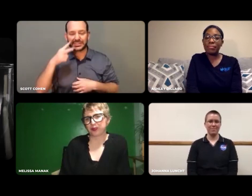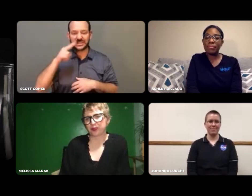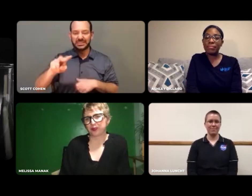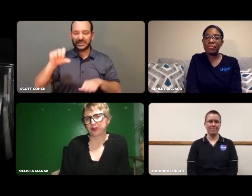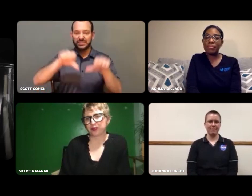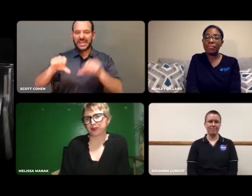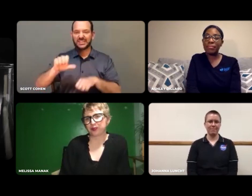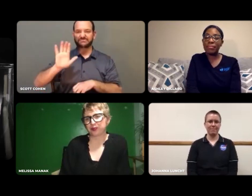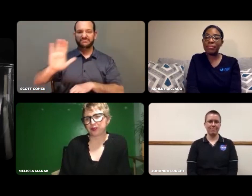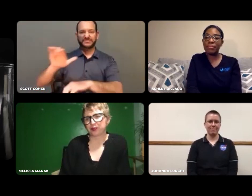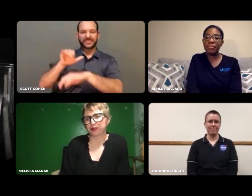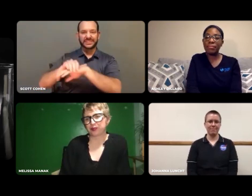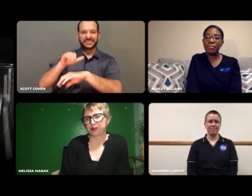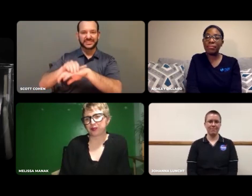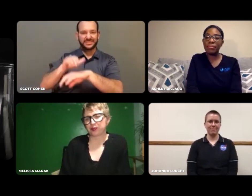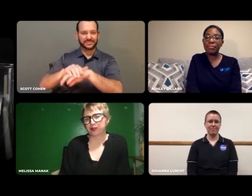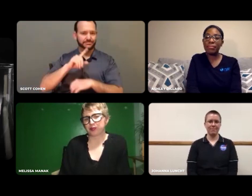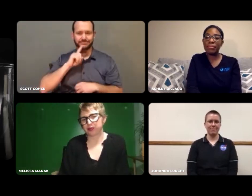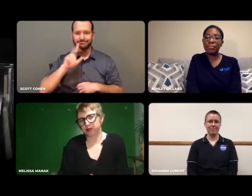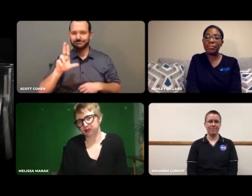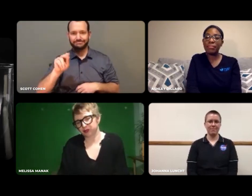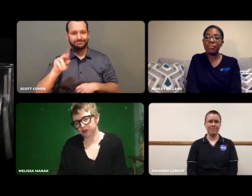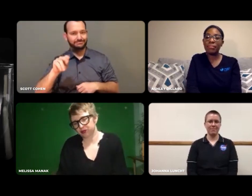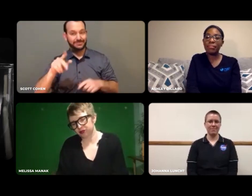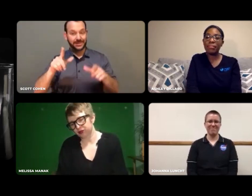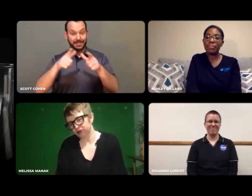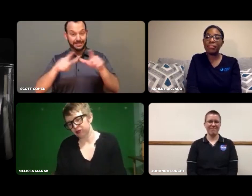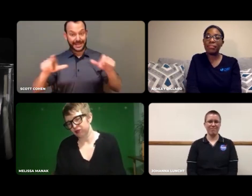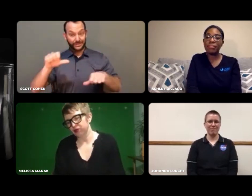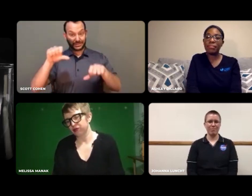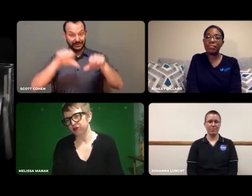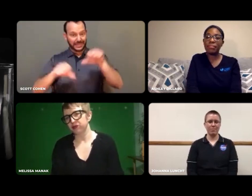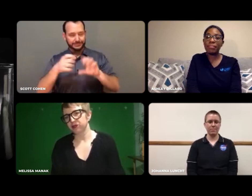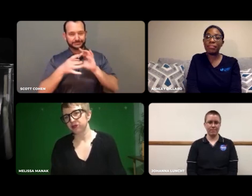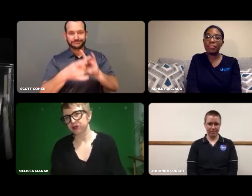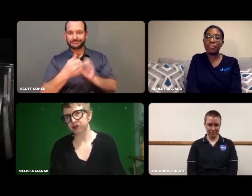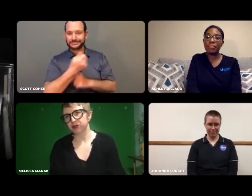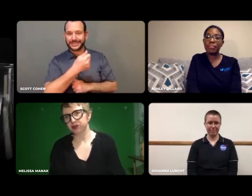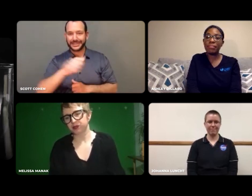Many ASL students don't see science in ASL, but through English.